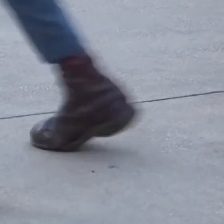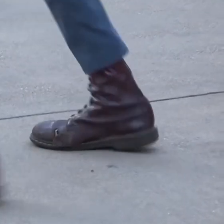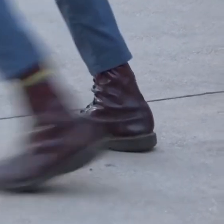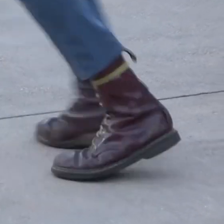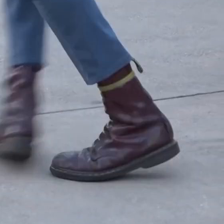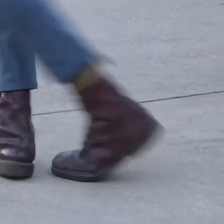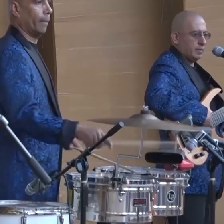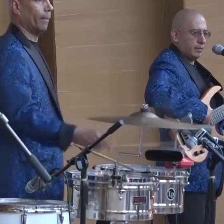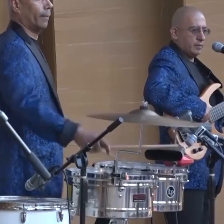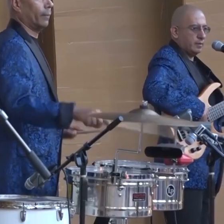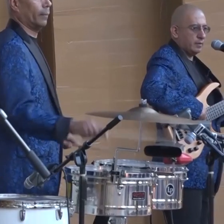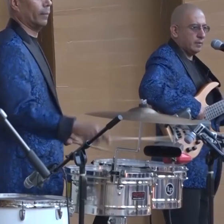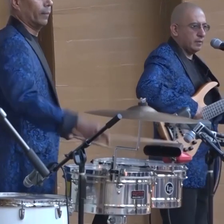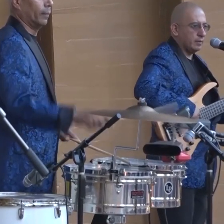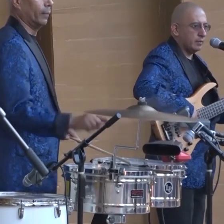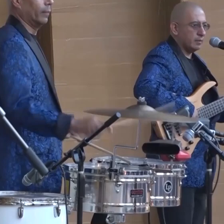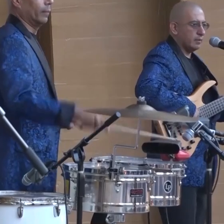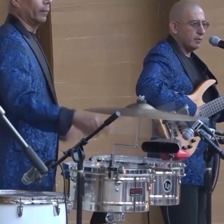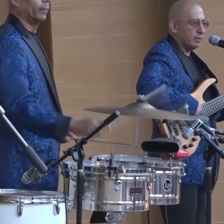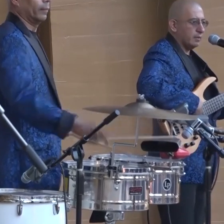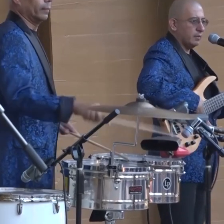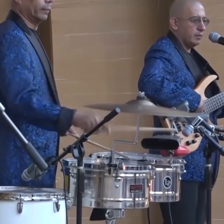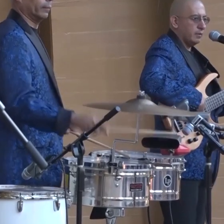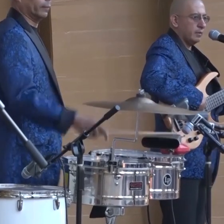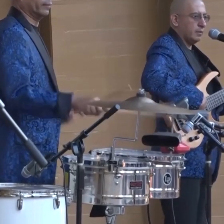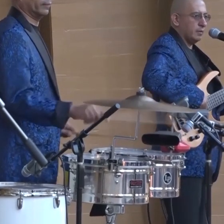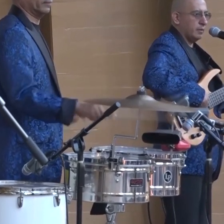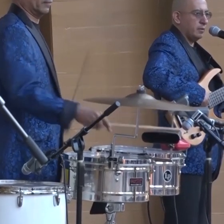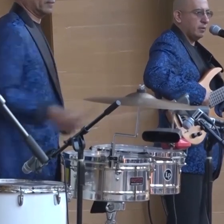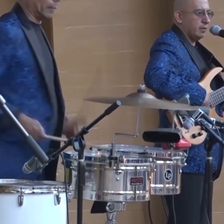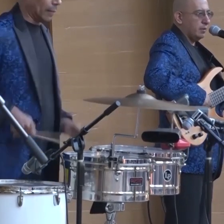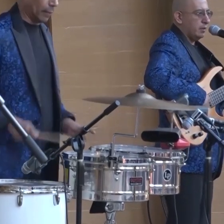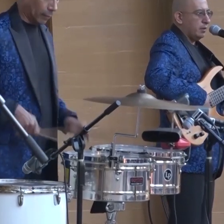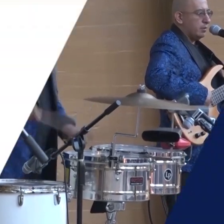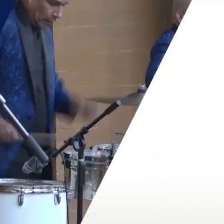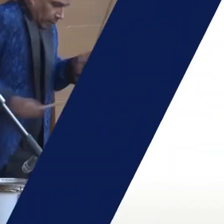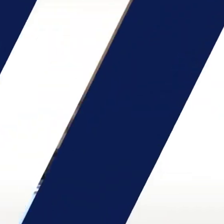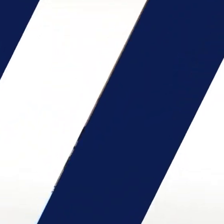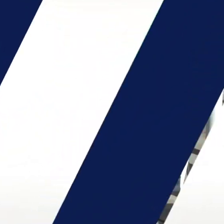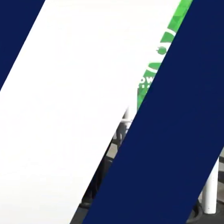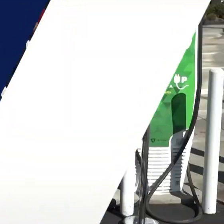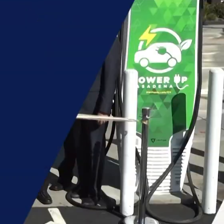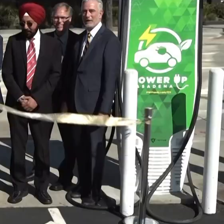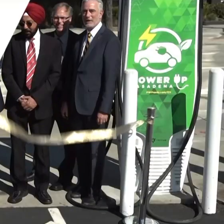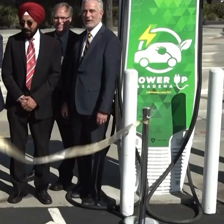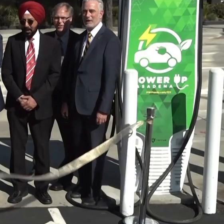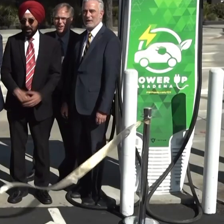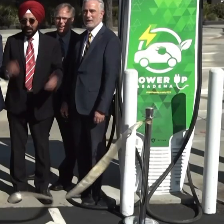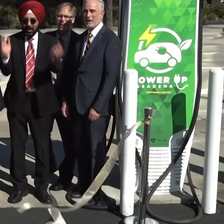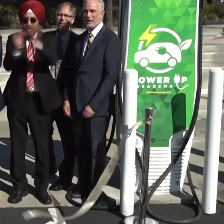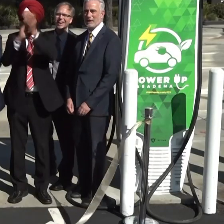bandshell to the salsa beats of the popular band la sonora dinamita